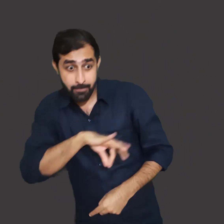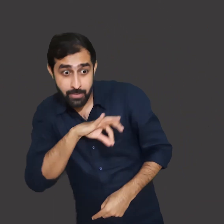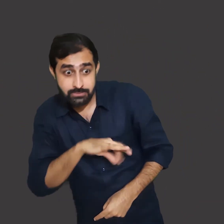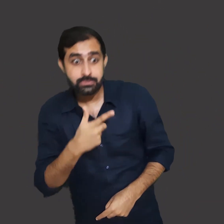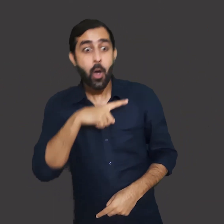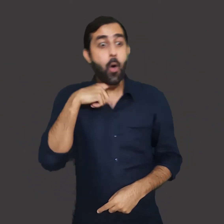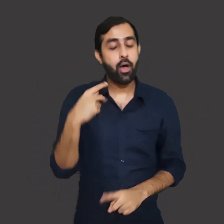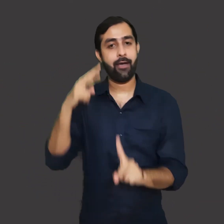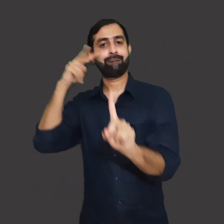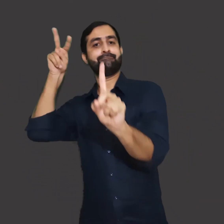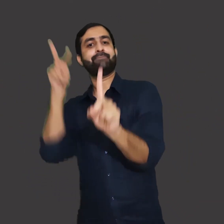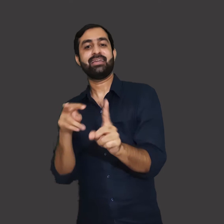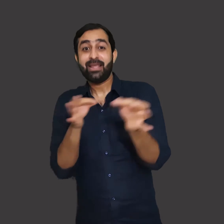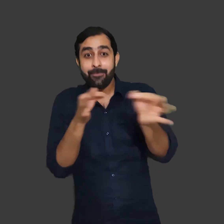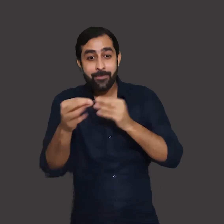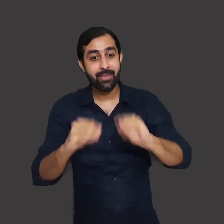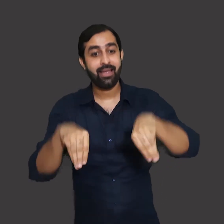advantages and disadvantages of building dams.